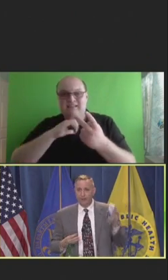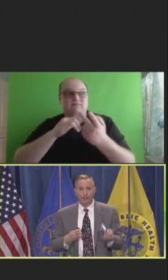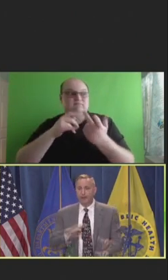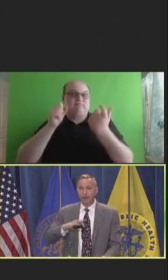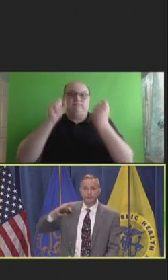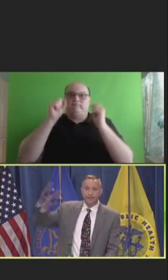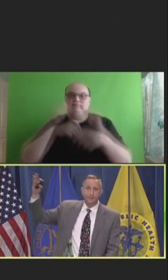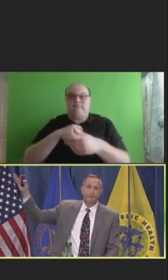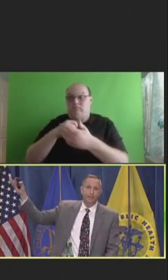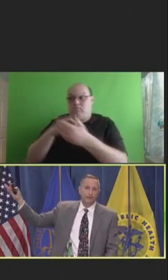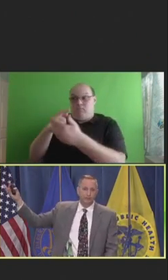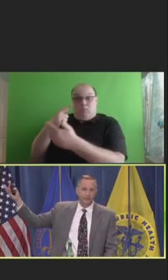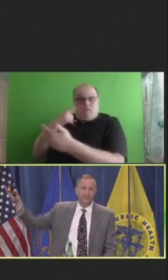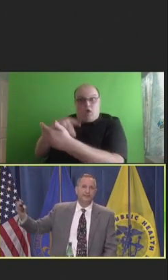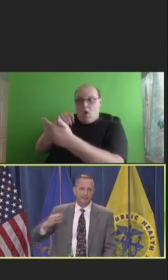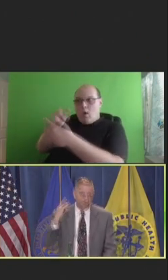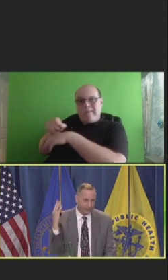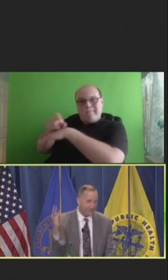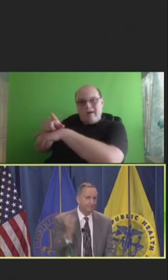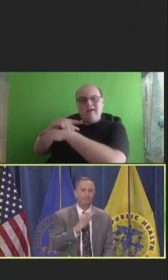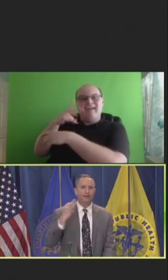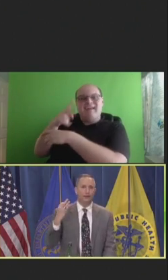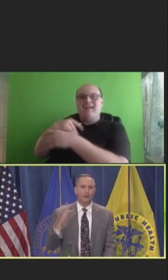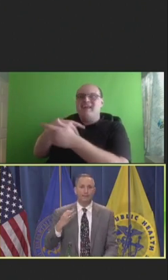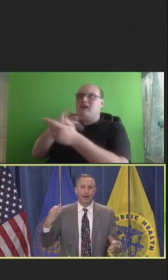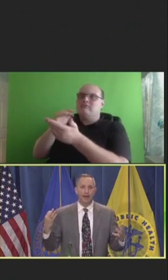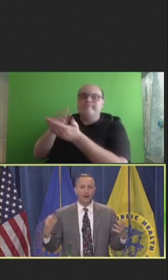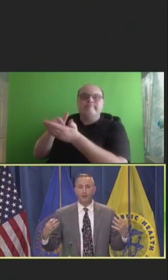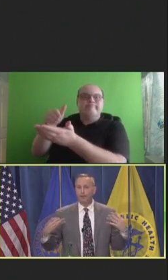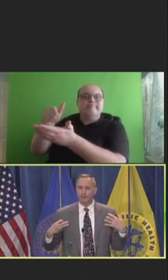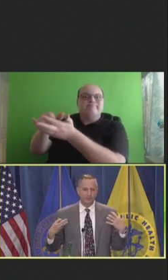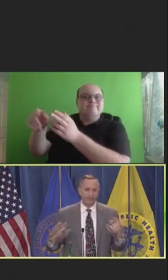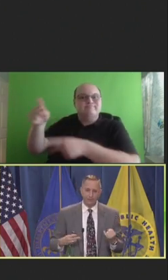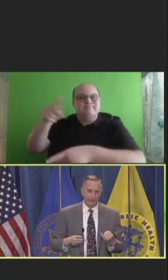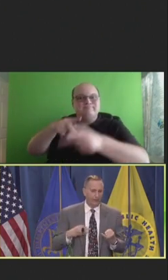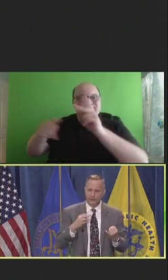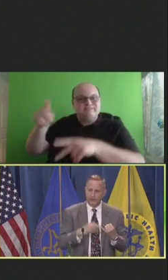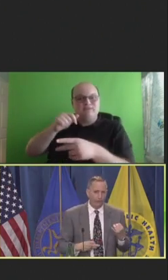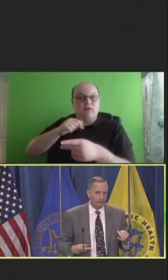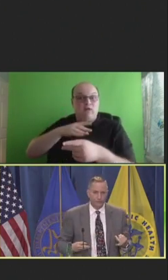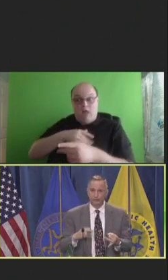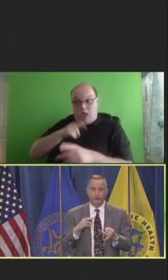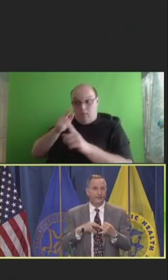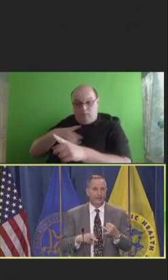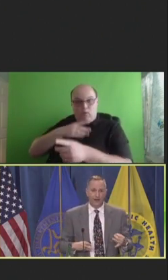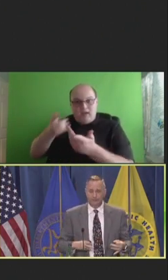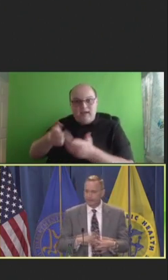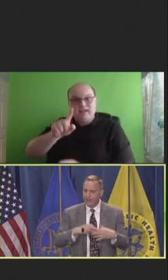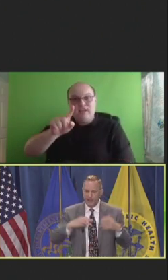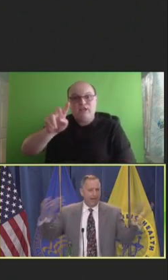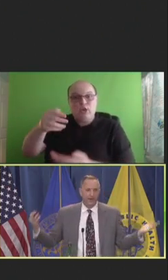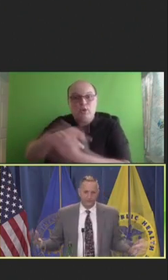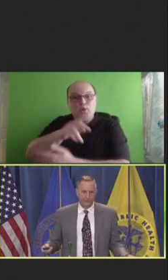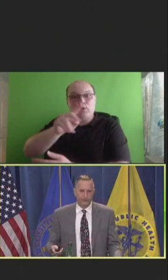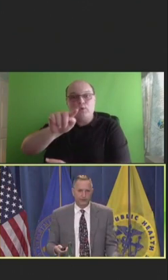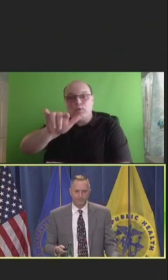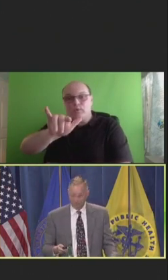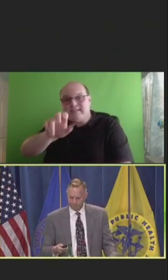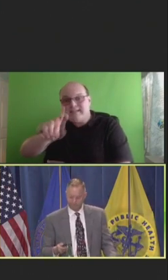Though my goal is not to be big in New Zealand, it's just to be big around my area where people see me, whether it's at the grocery store, in the office, in a house of worship.